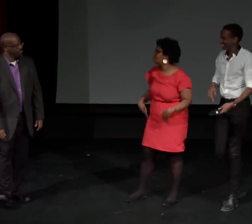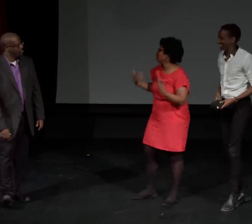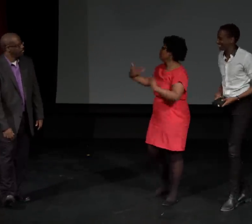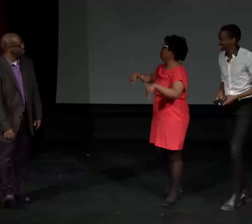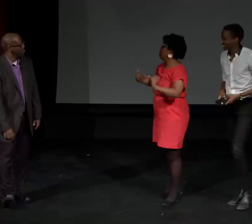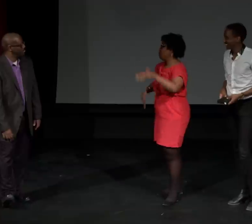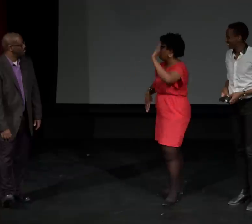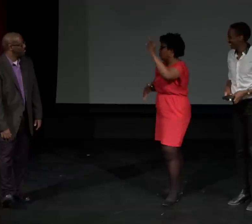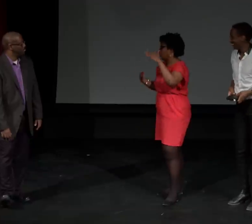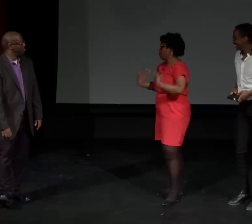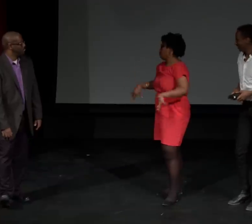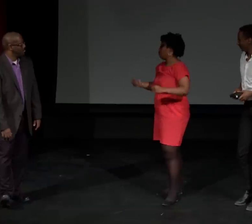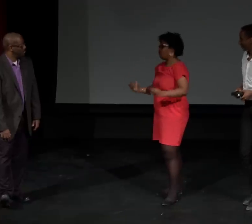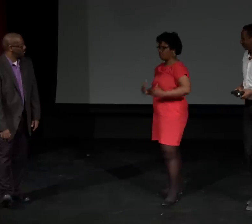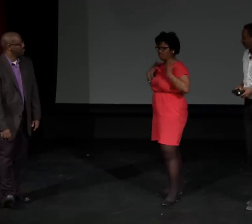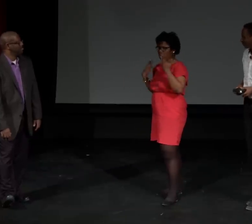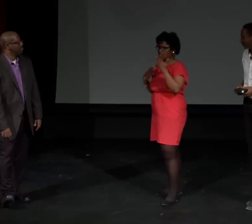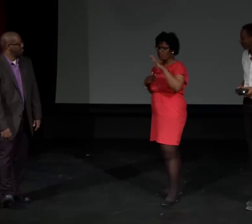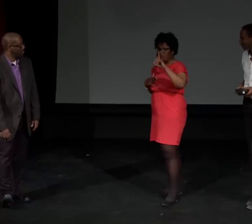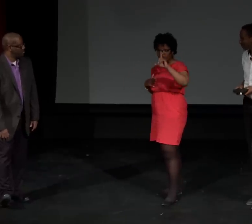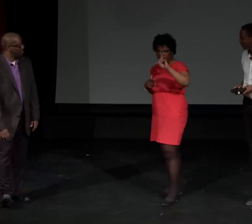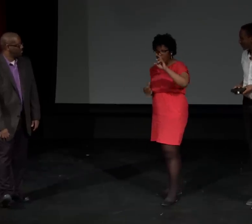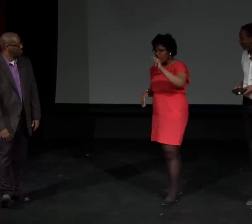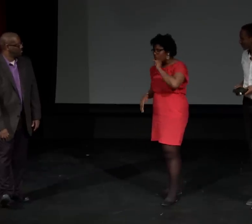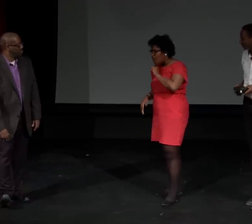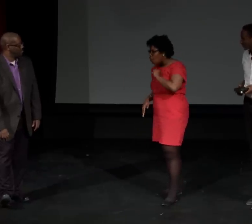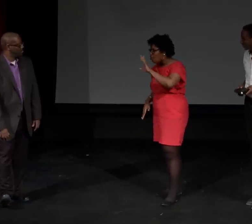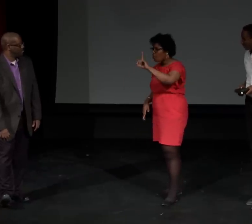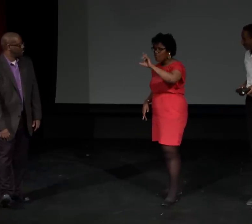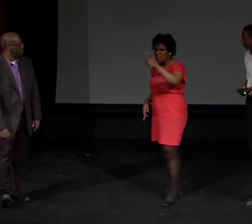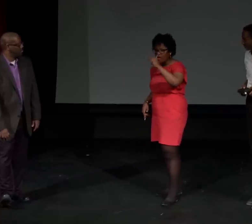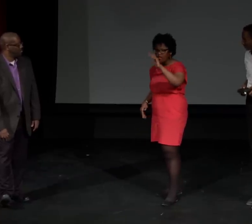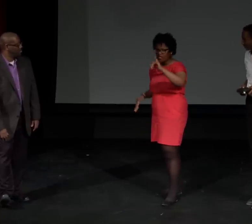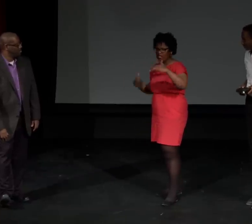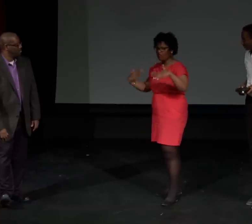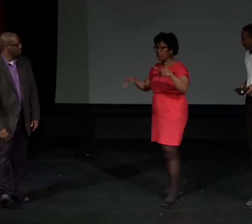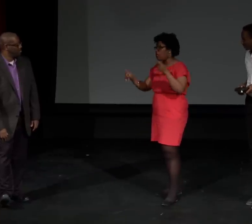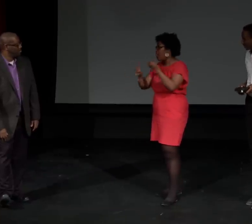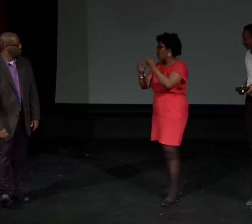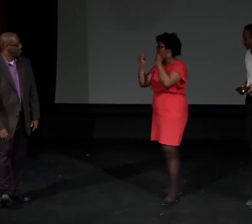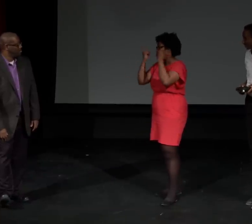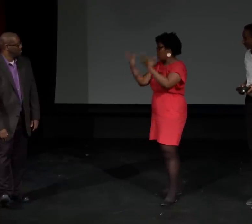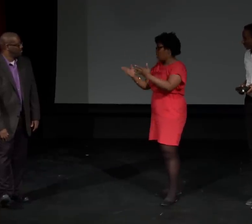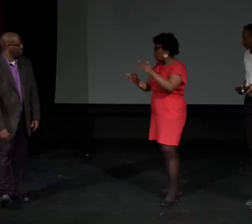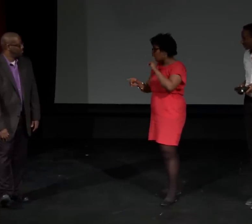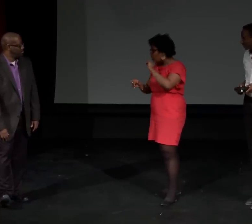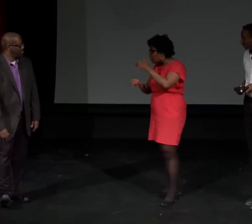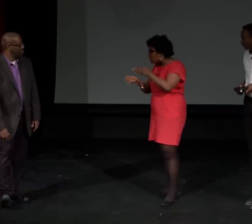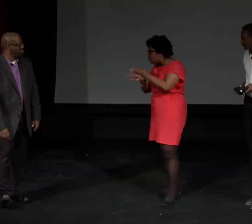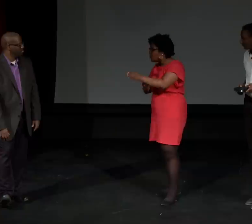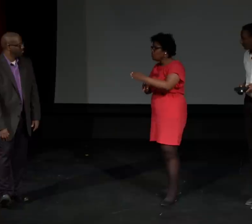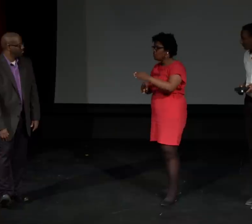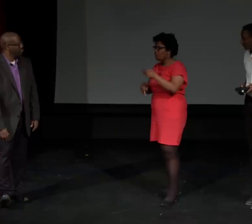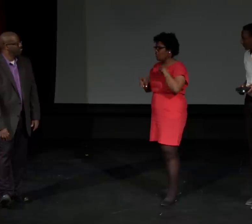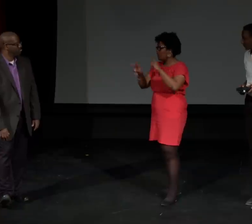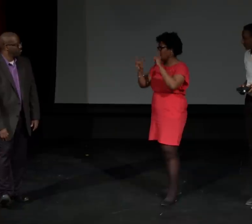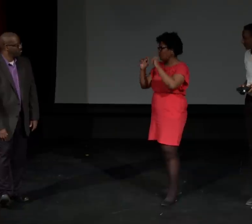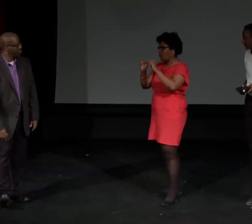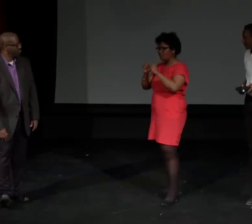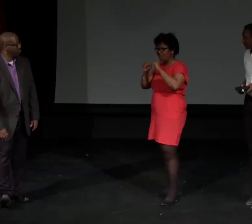All right. Let's give him a great hand. Your presentation was absolutely outstanding. Nathie's legacy is so important.